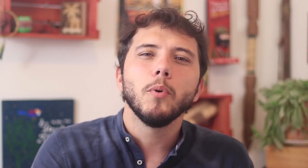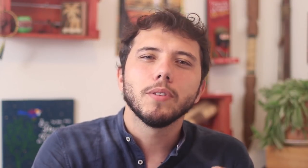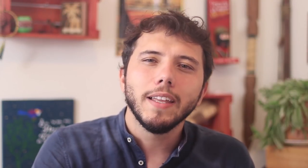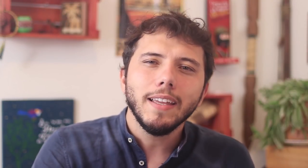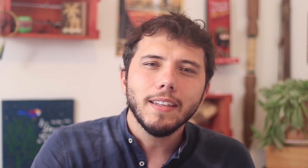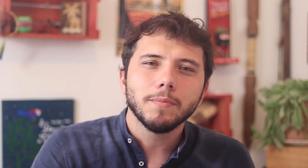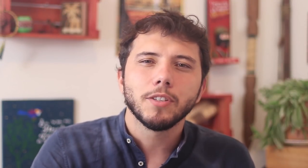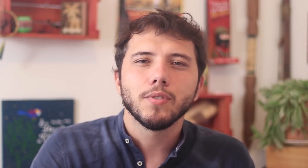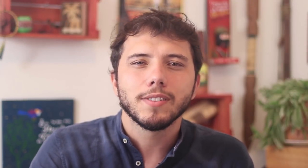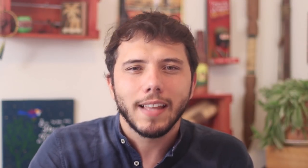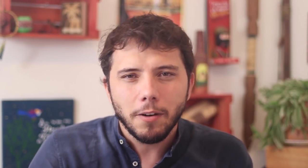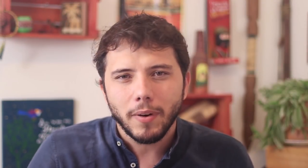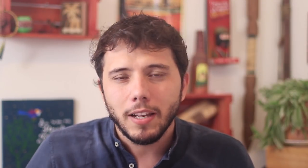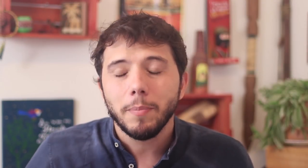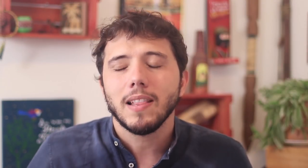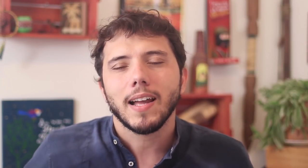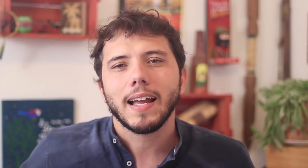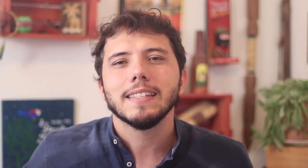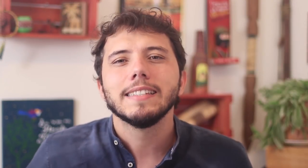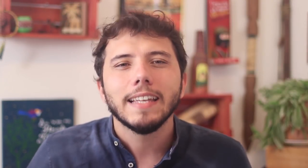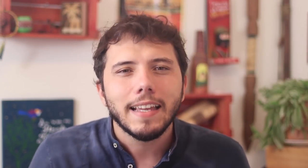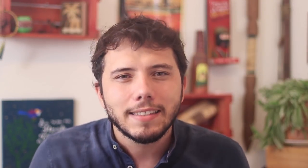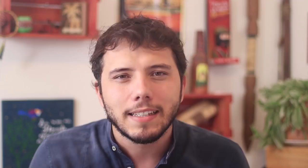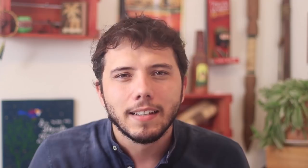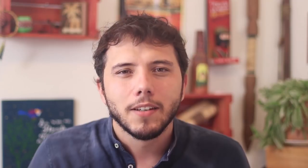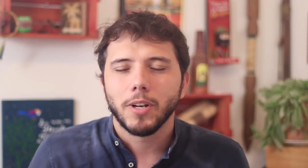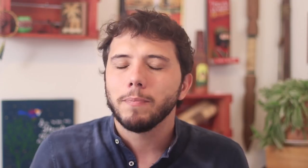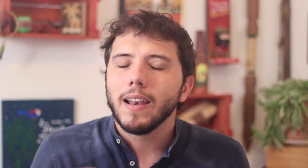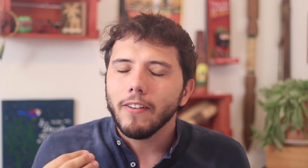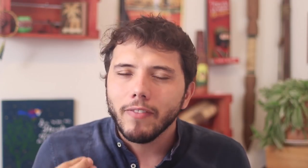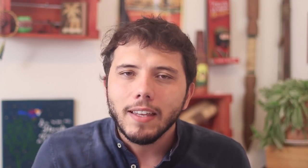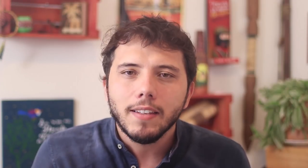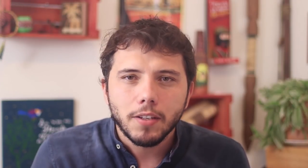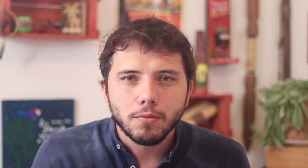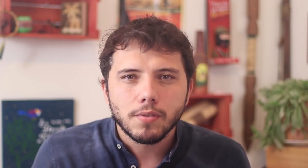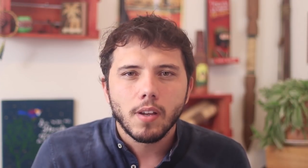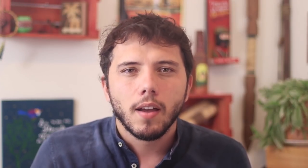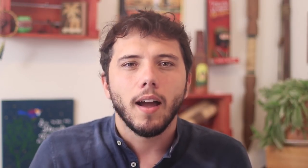given to him by the people to attack science to spread fake news.